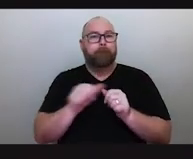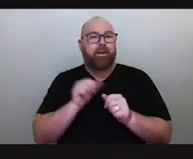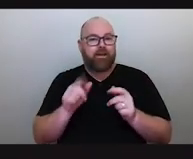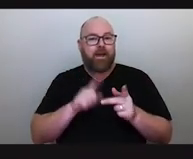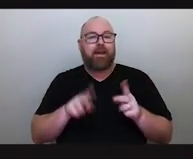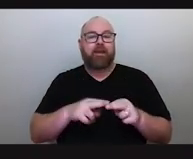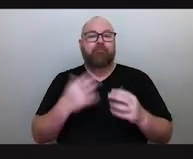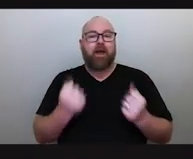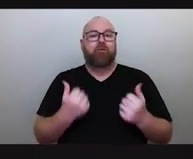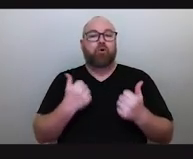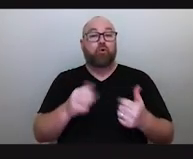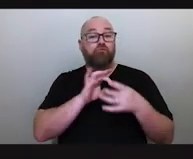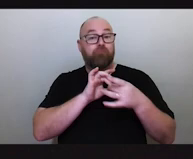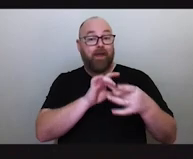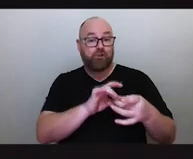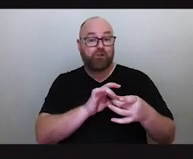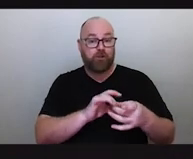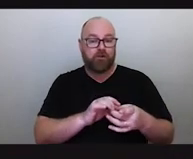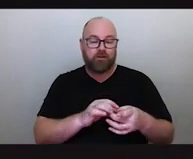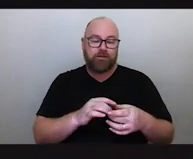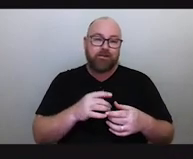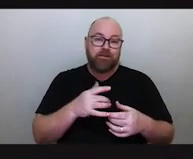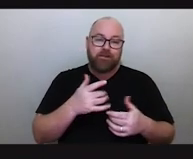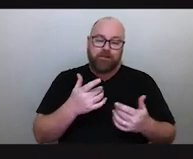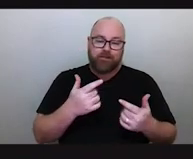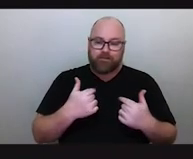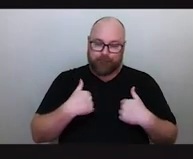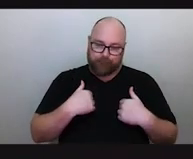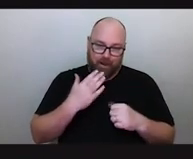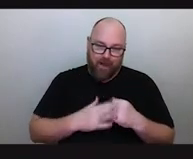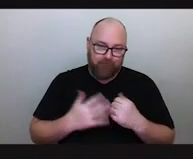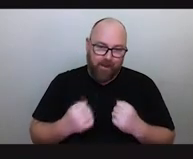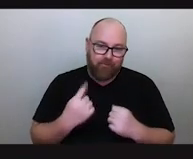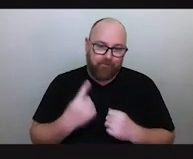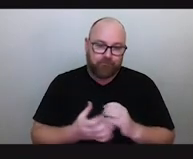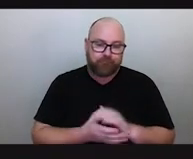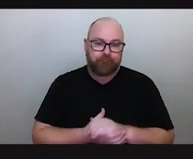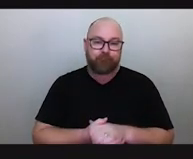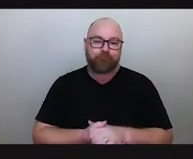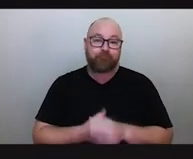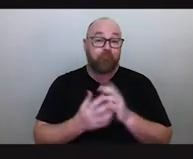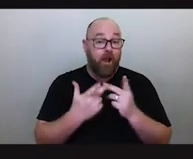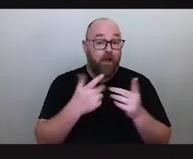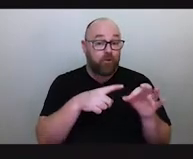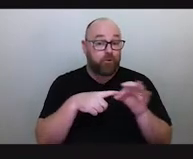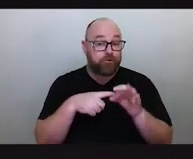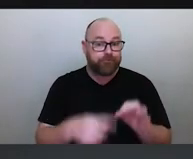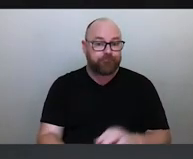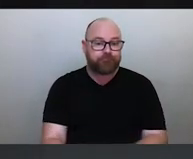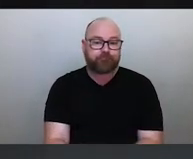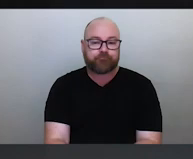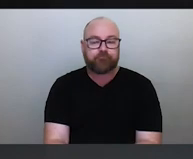which is something that I never have had. Indeed. Another question up the back. I know